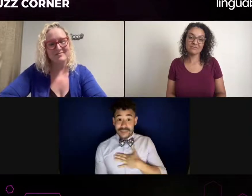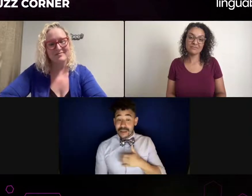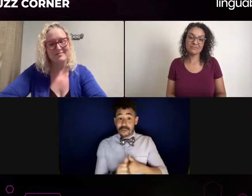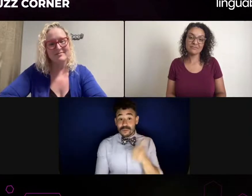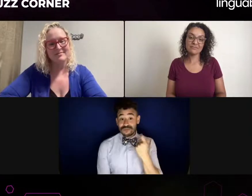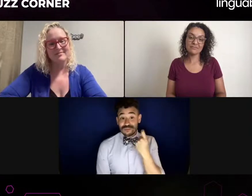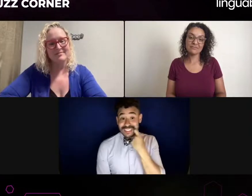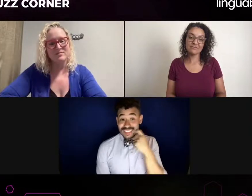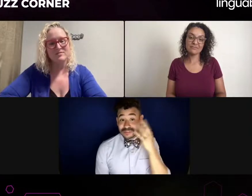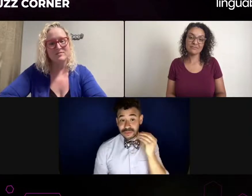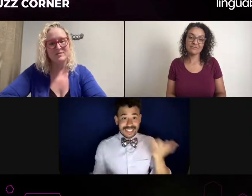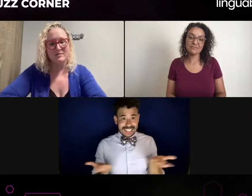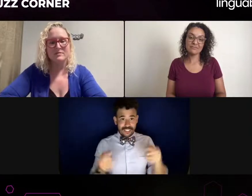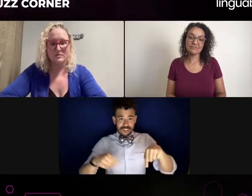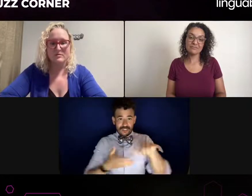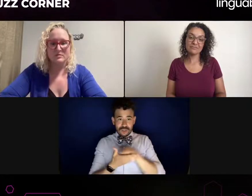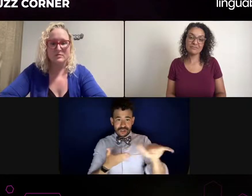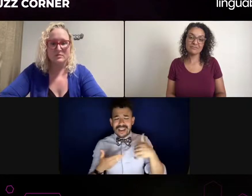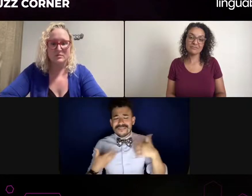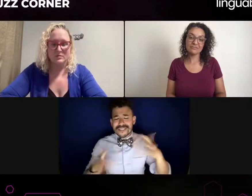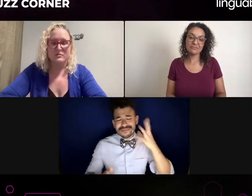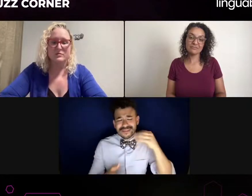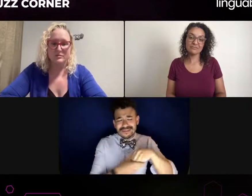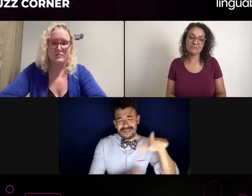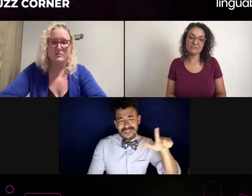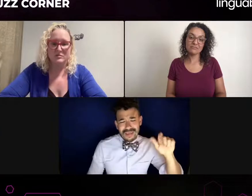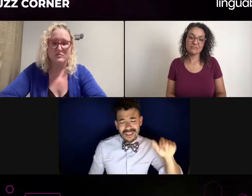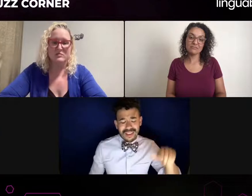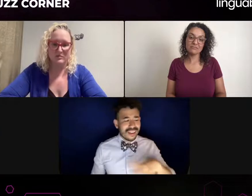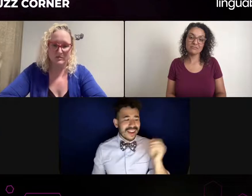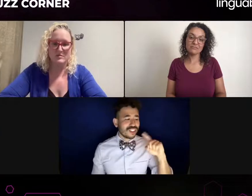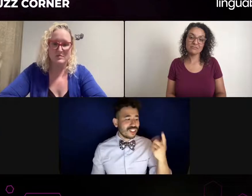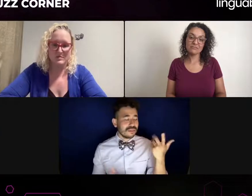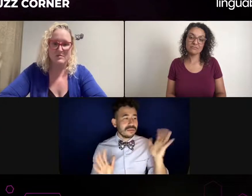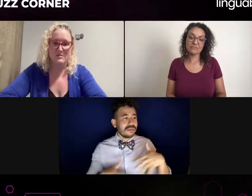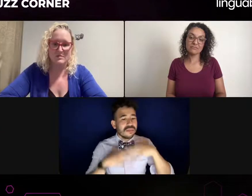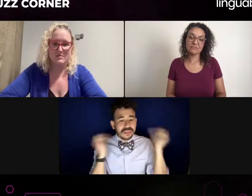Yeah, I've been thinking, you mentioned before about casting